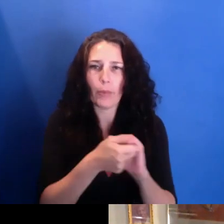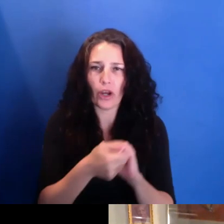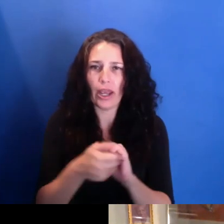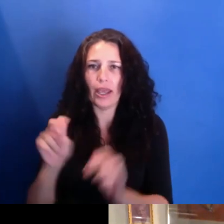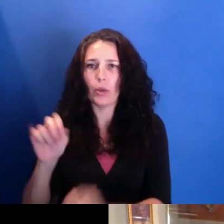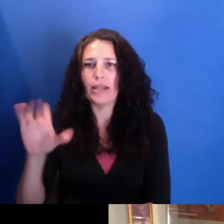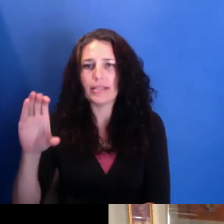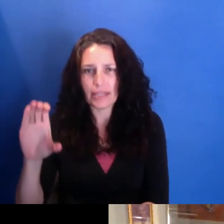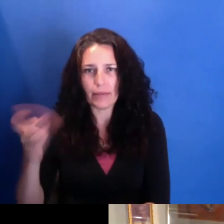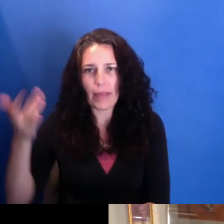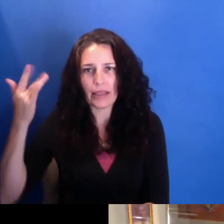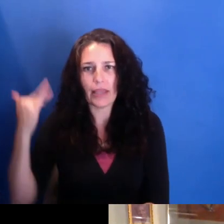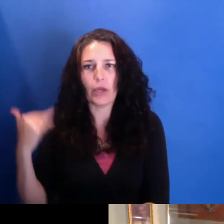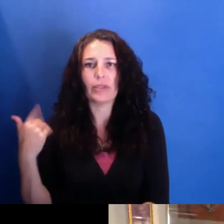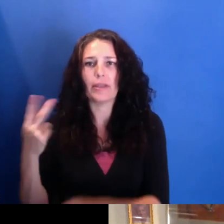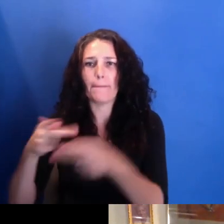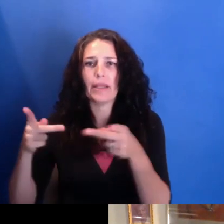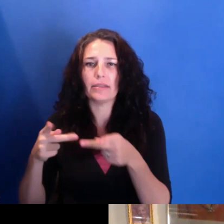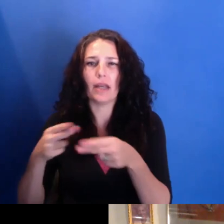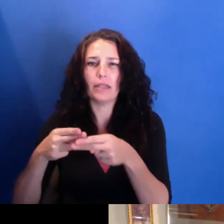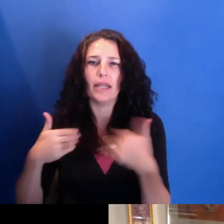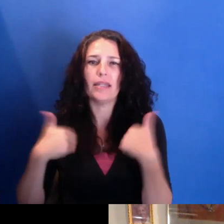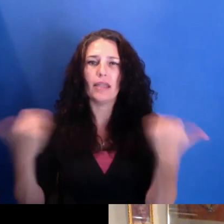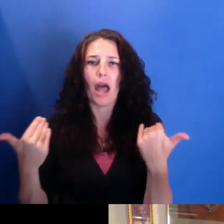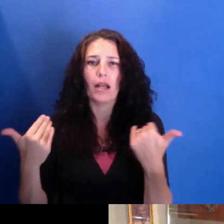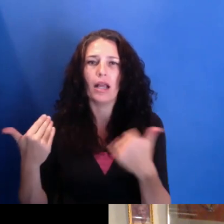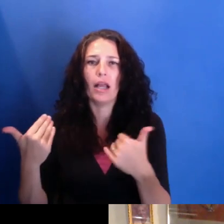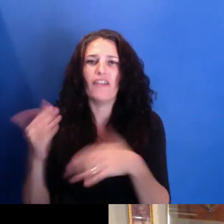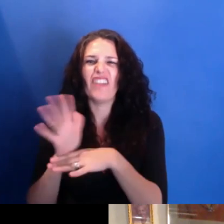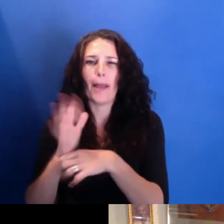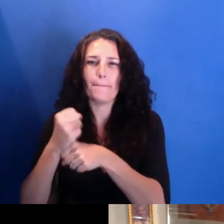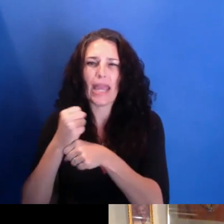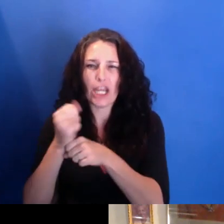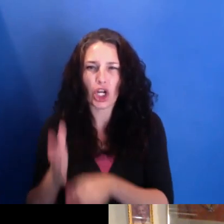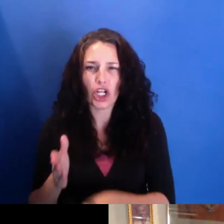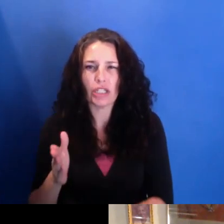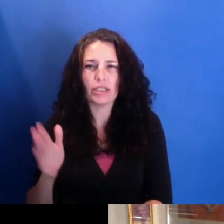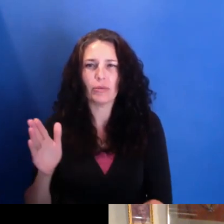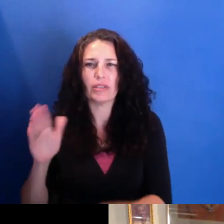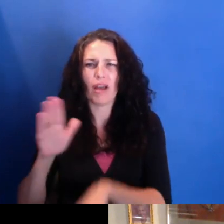which was, like, on Rivington Street in the Lower East Side. And there was, you know, Newsreel,